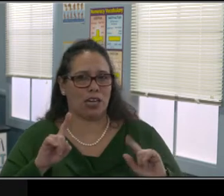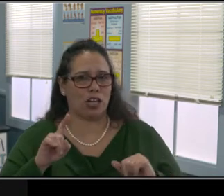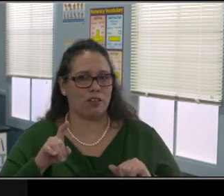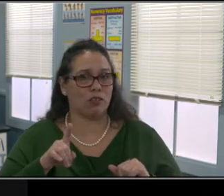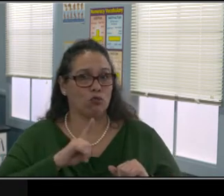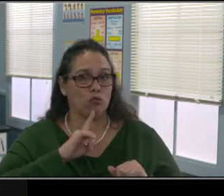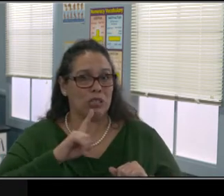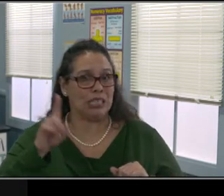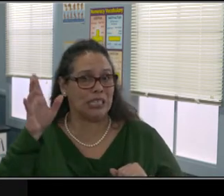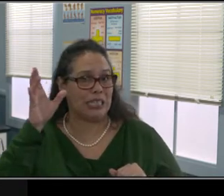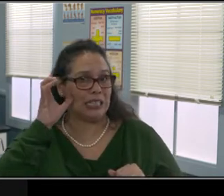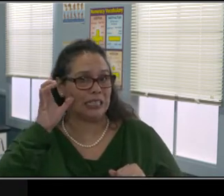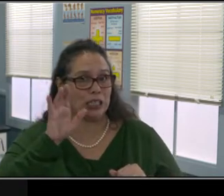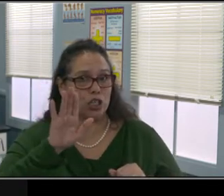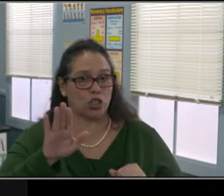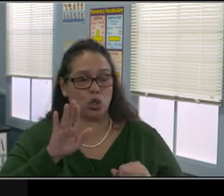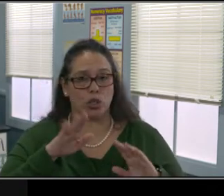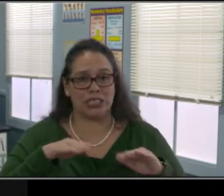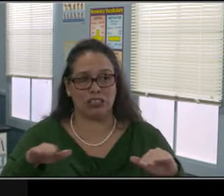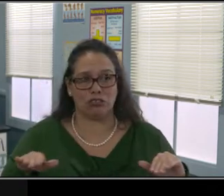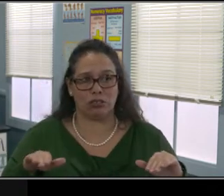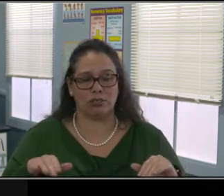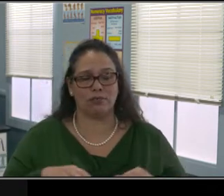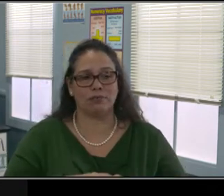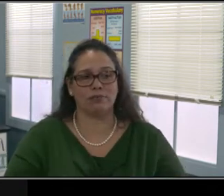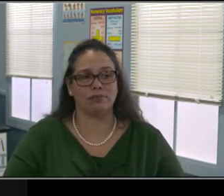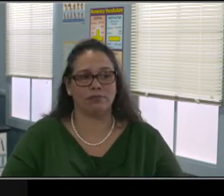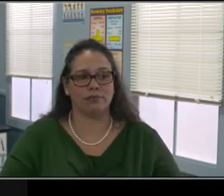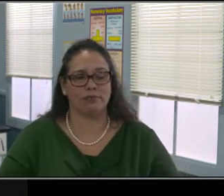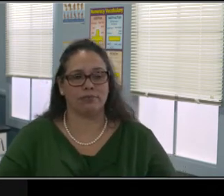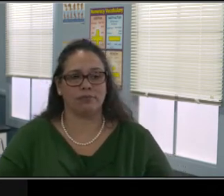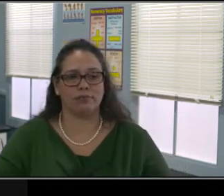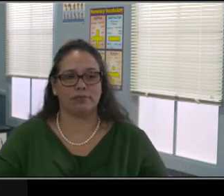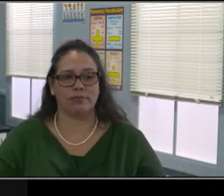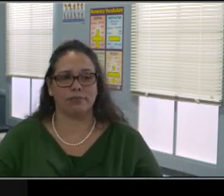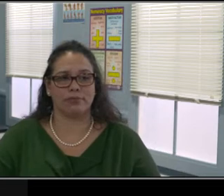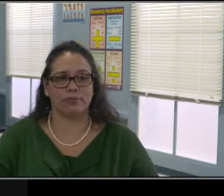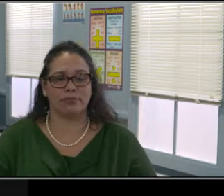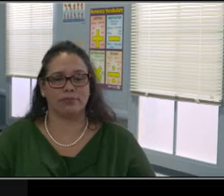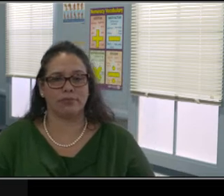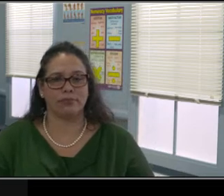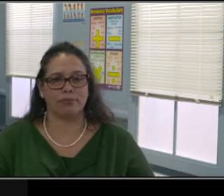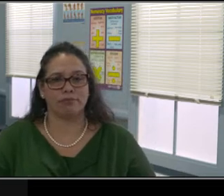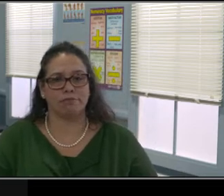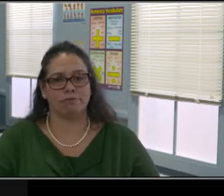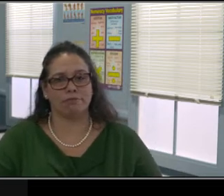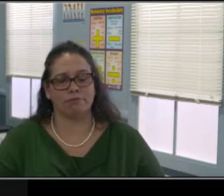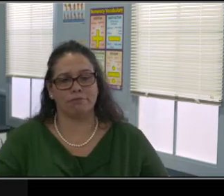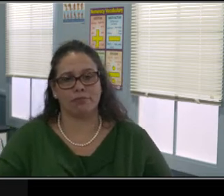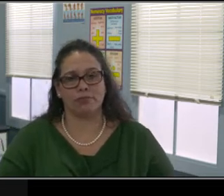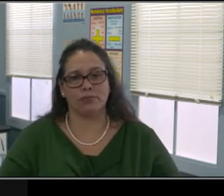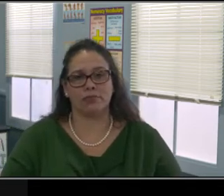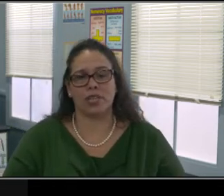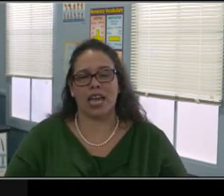Don't judge until they're done, okay? If they're telling you about a video game,